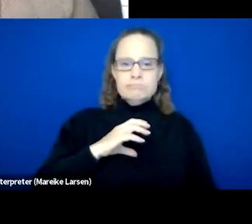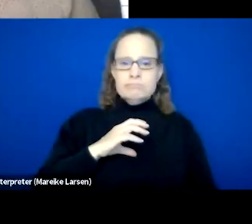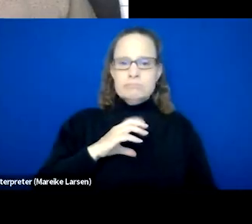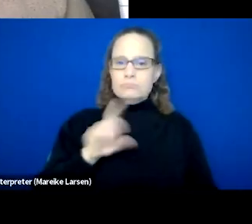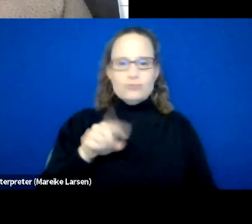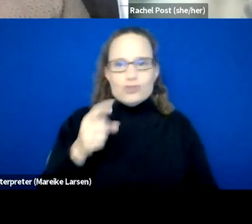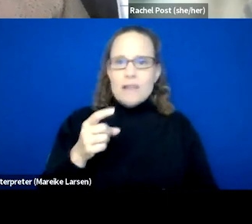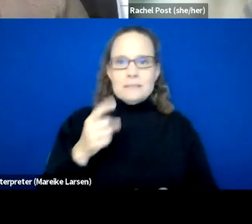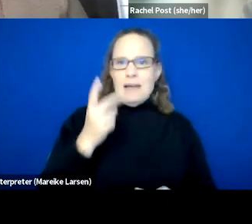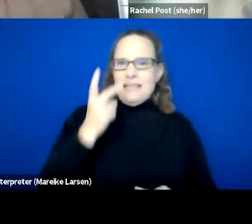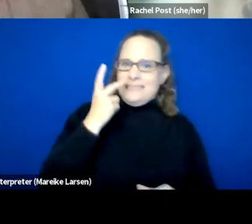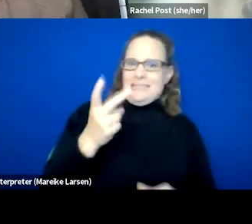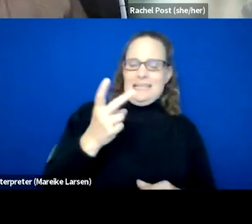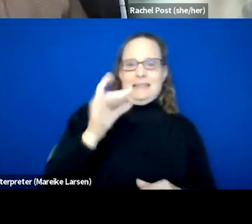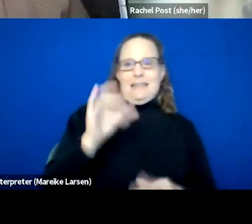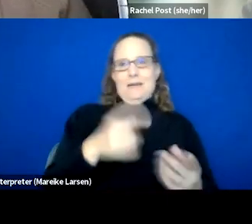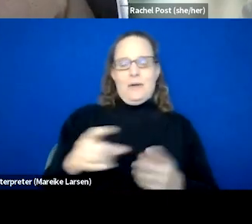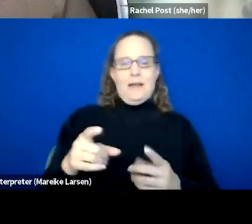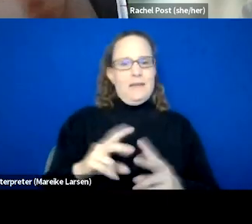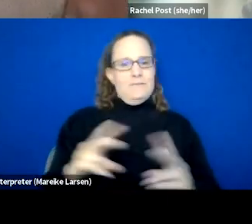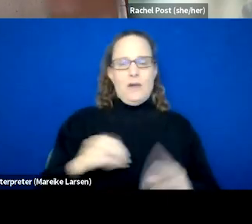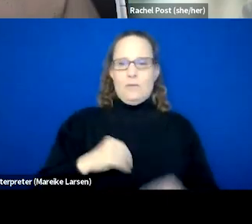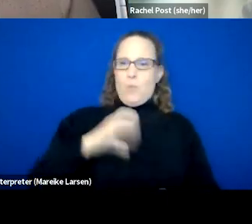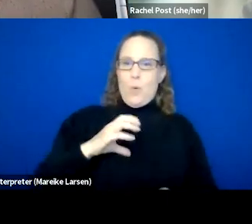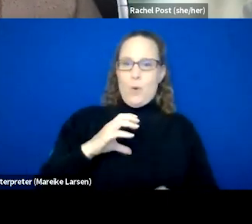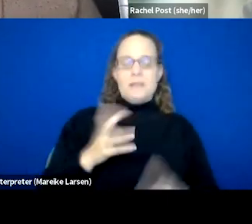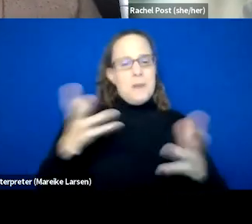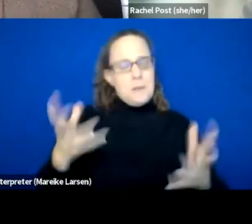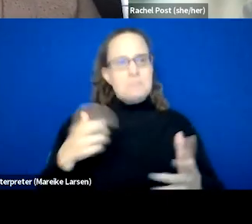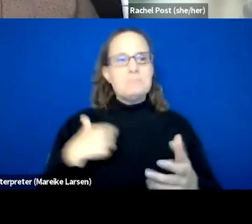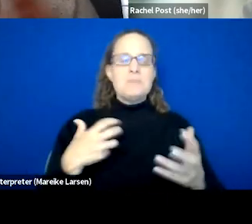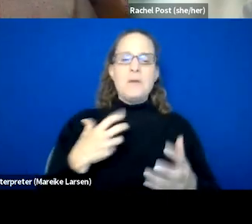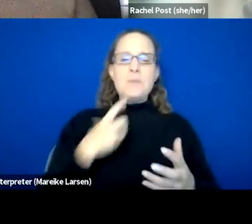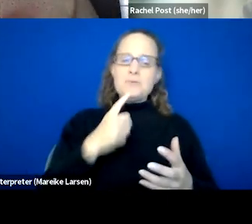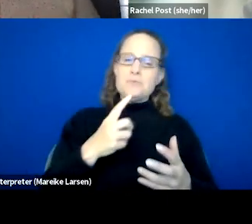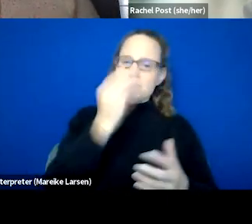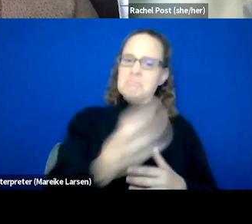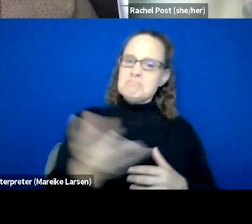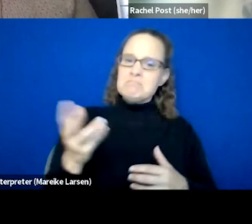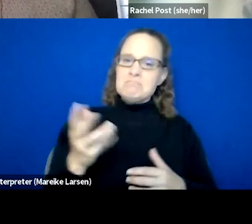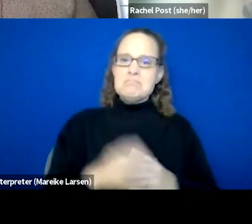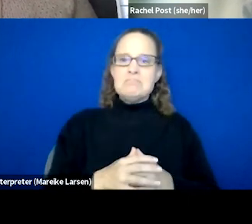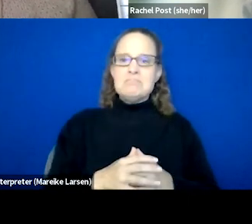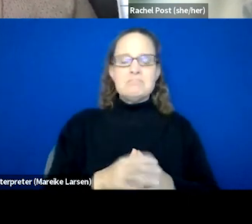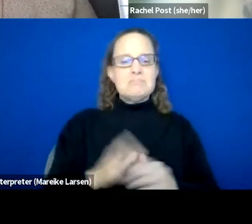just by just witnessing it, you know, it's very rewarding. So I just wanted to let you guys know it's really an incredible experience